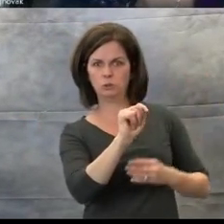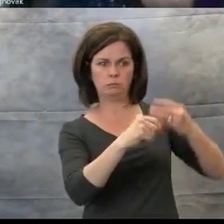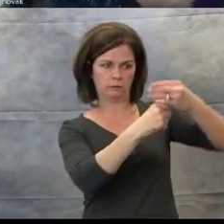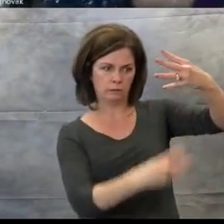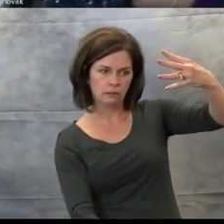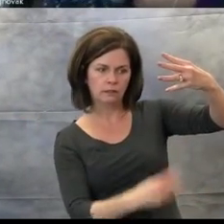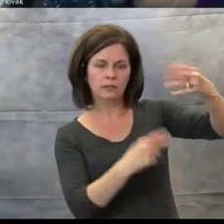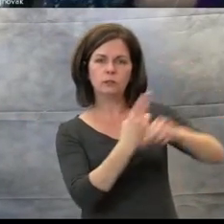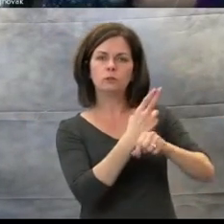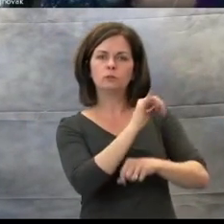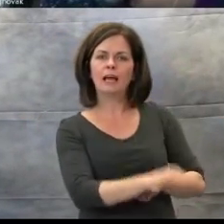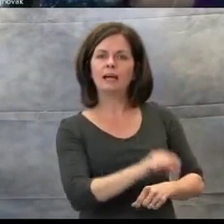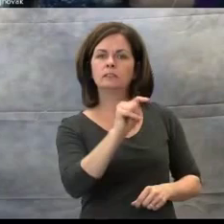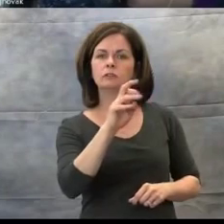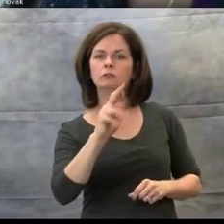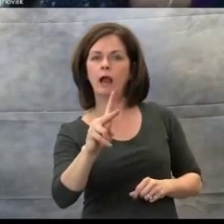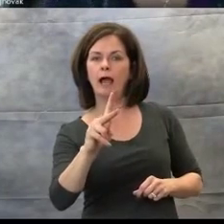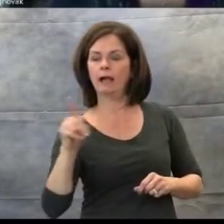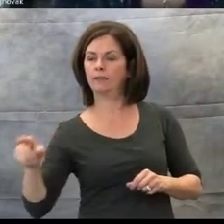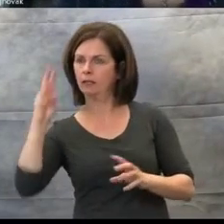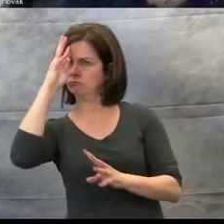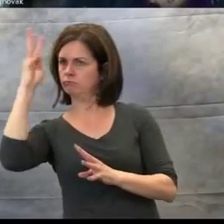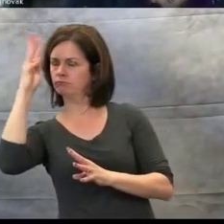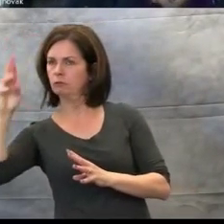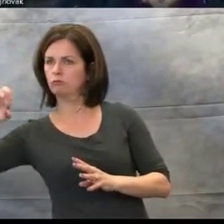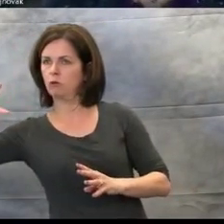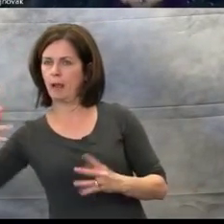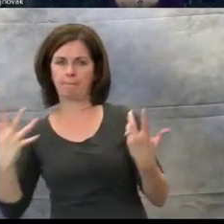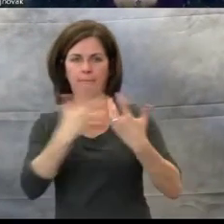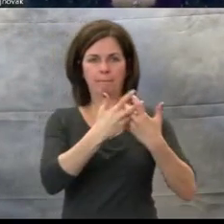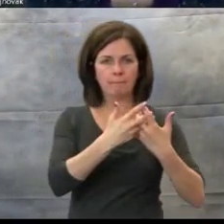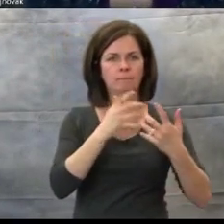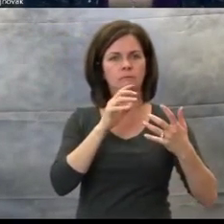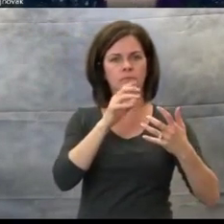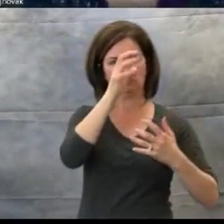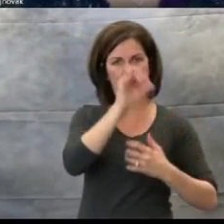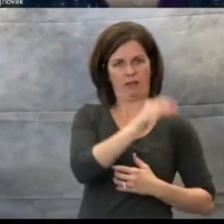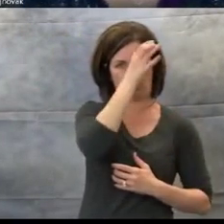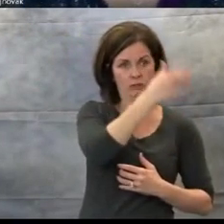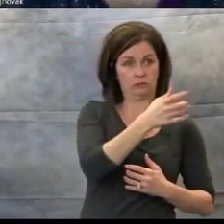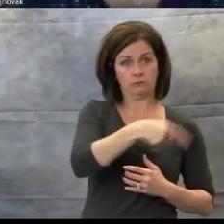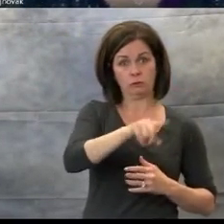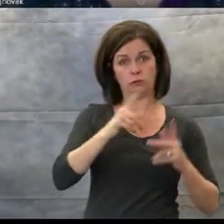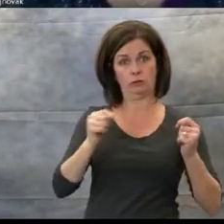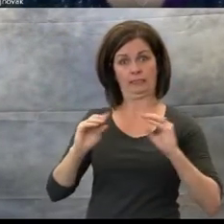to the concept that you're trying to teach them. Also, on YouTube there are many teachers,